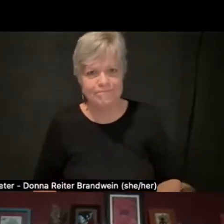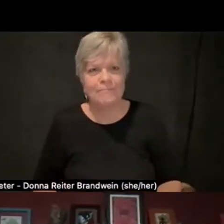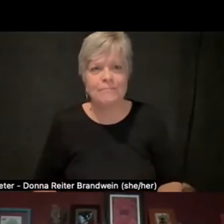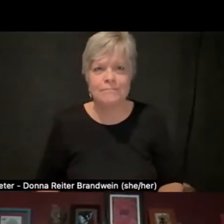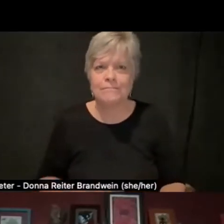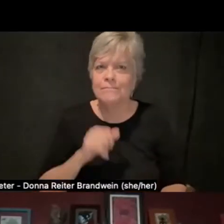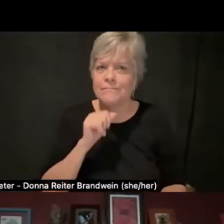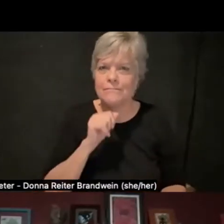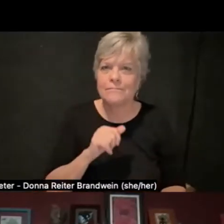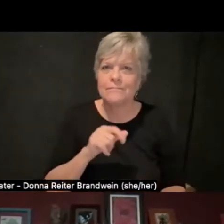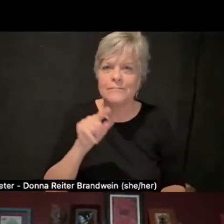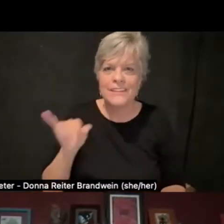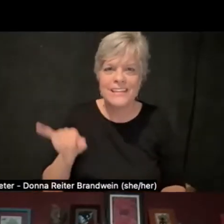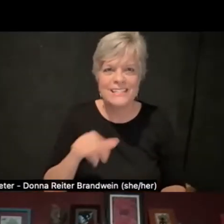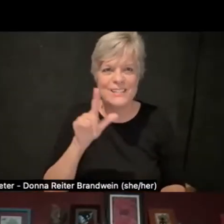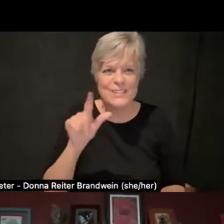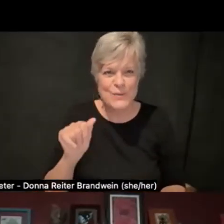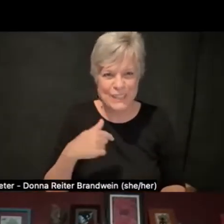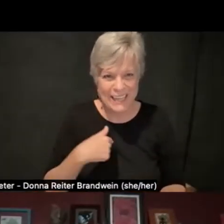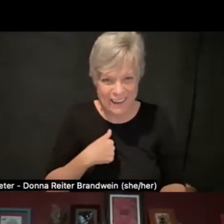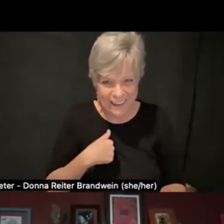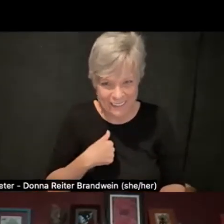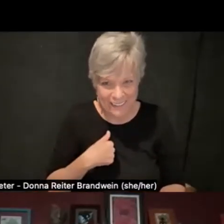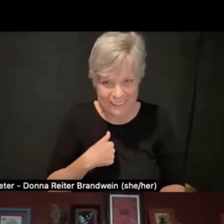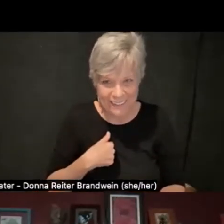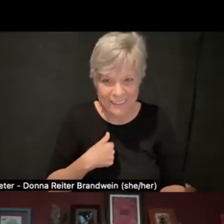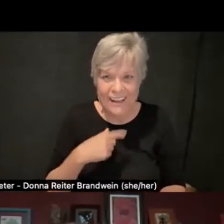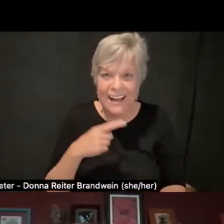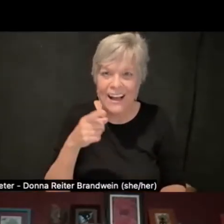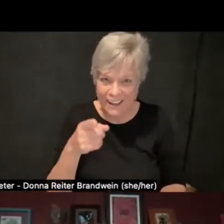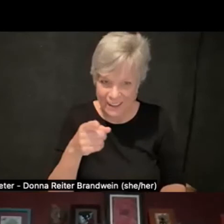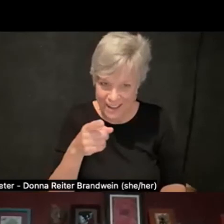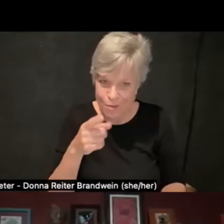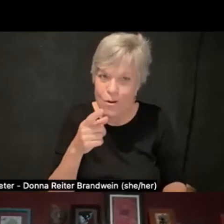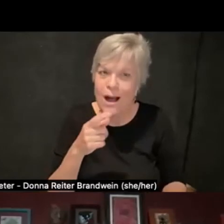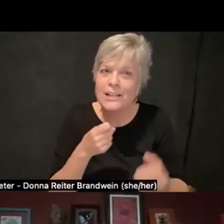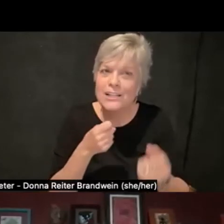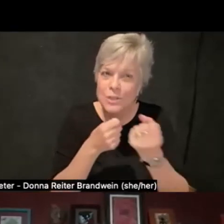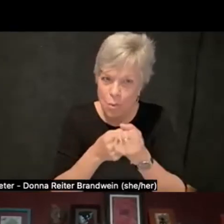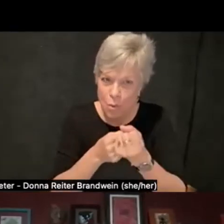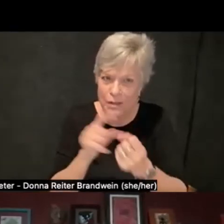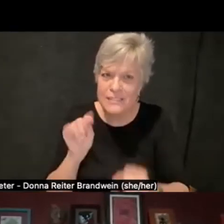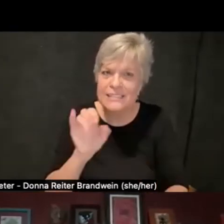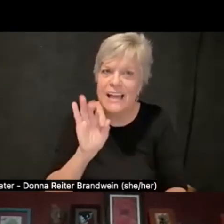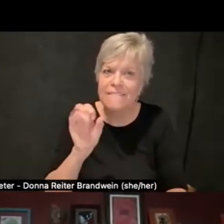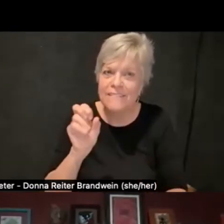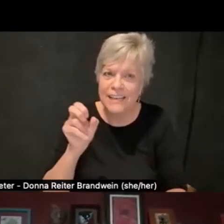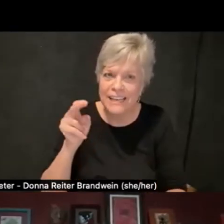This is Julia. I would, building on Stephanie's comment, kind of around reaching out to other students